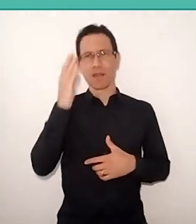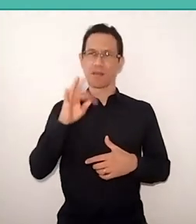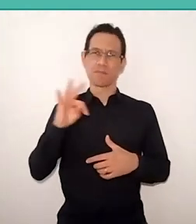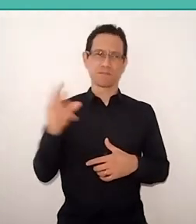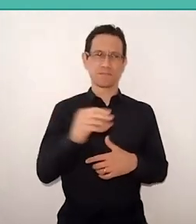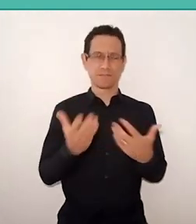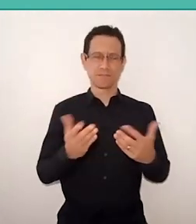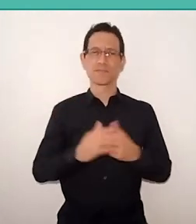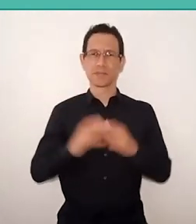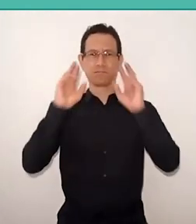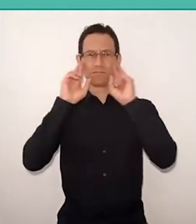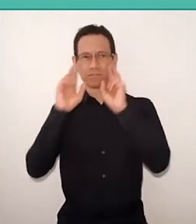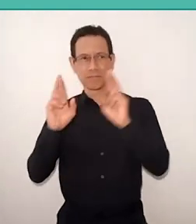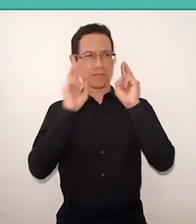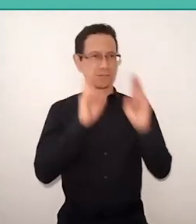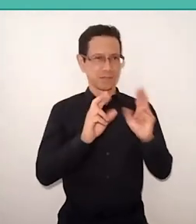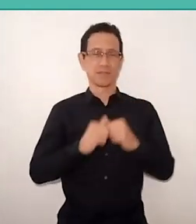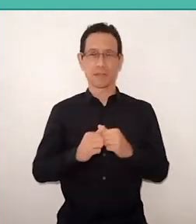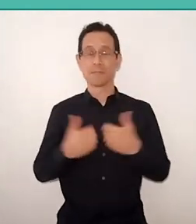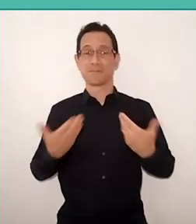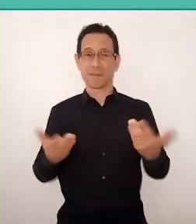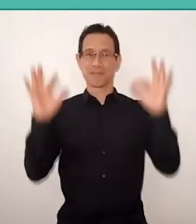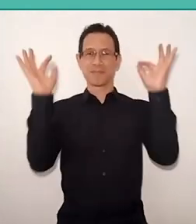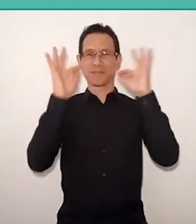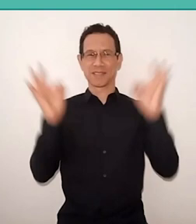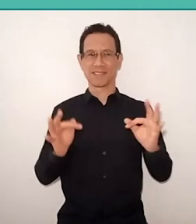so I'm happy to be with you today in this seminar,